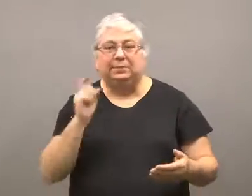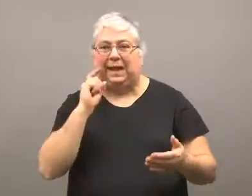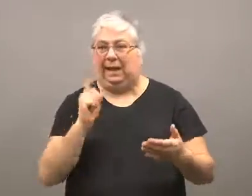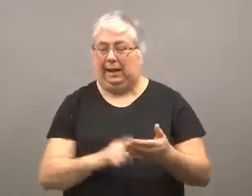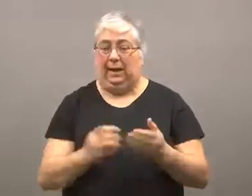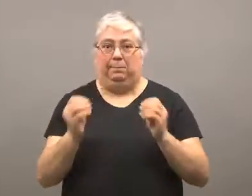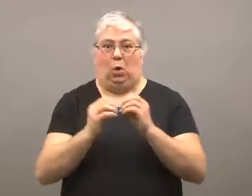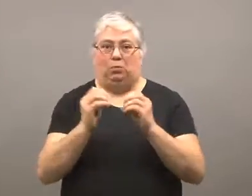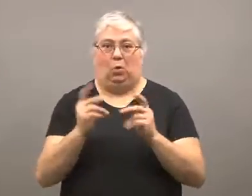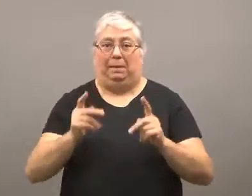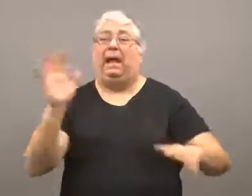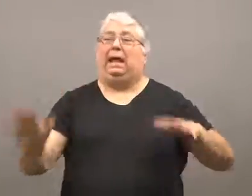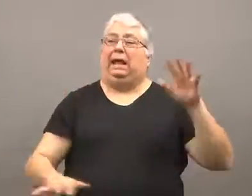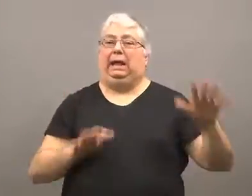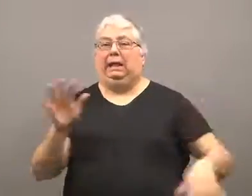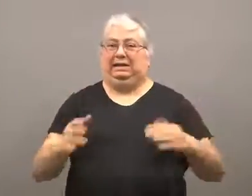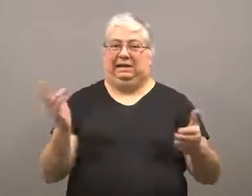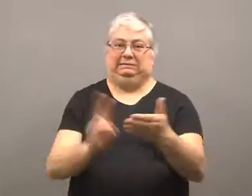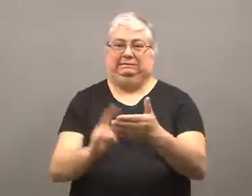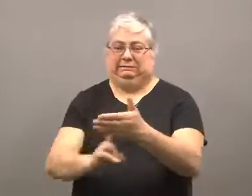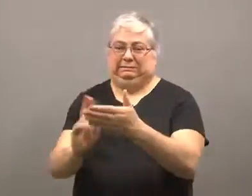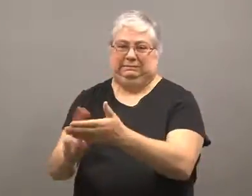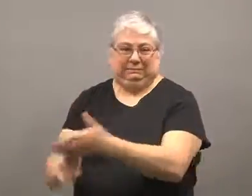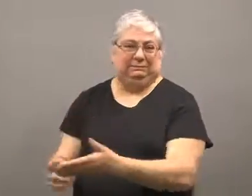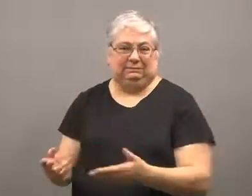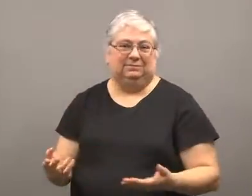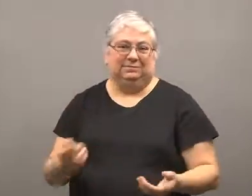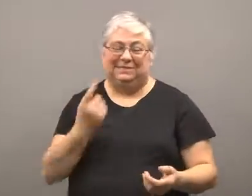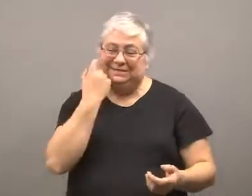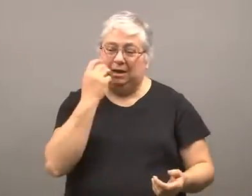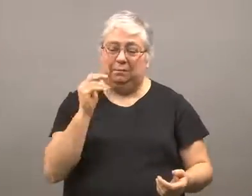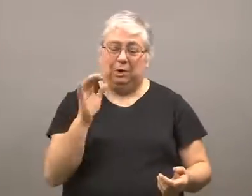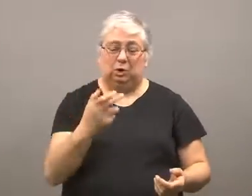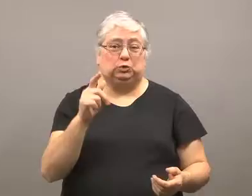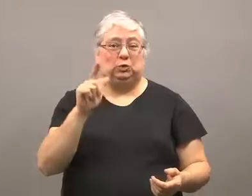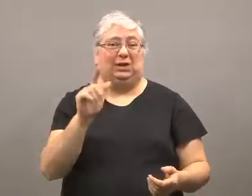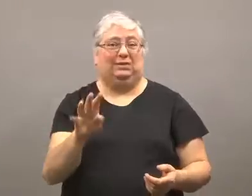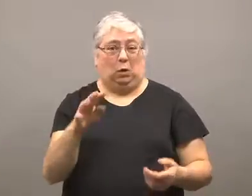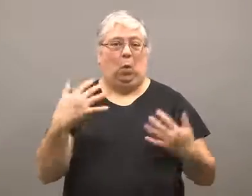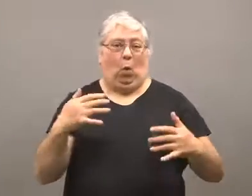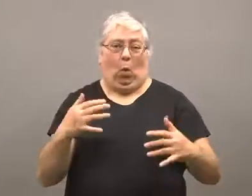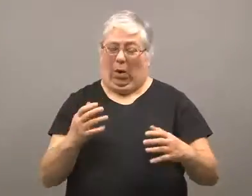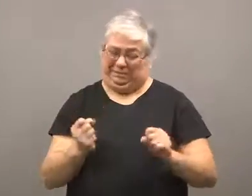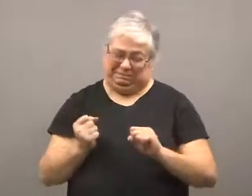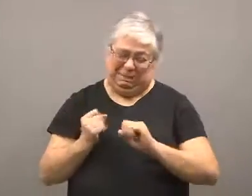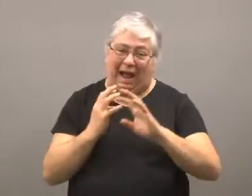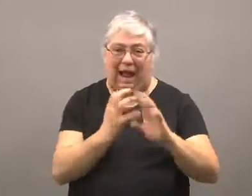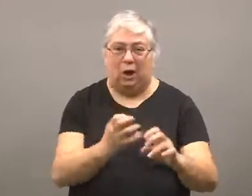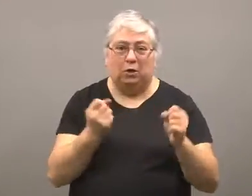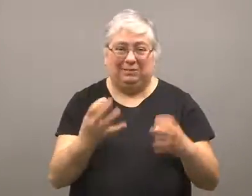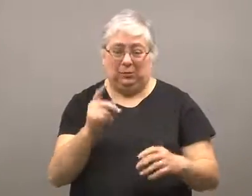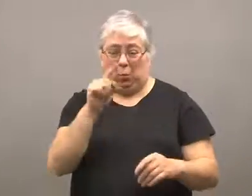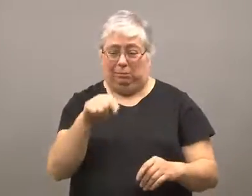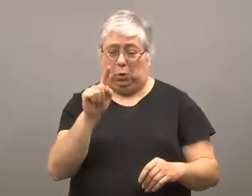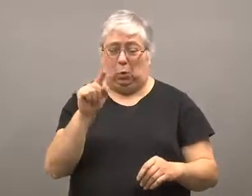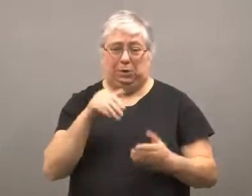There has been a scramble lately to sign up for policies.